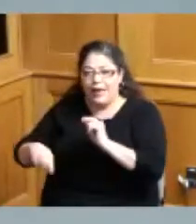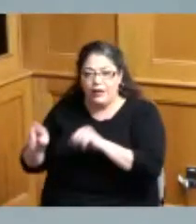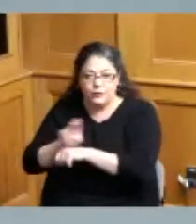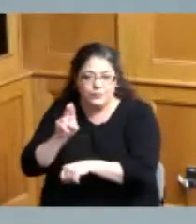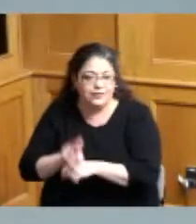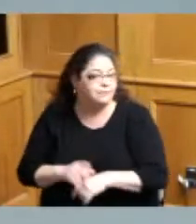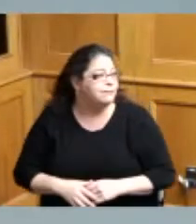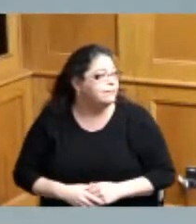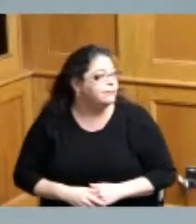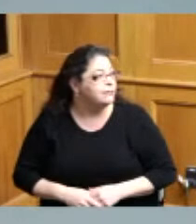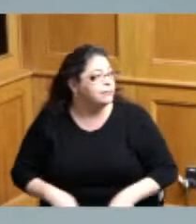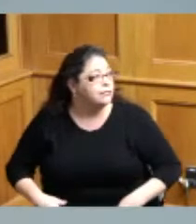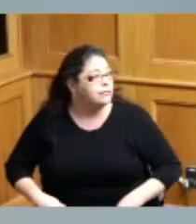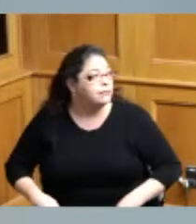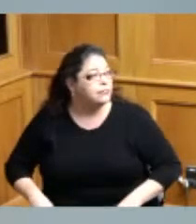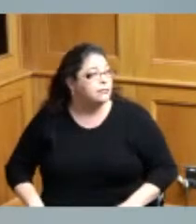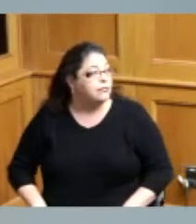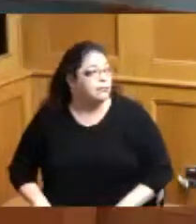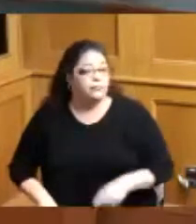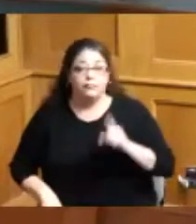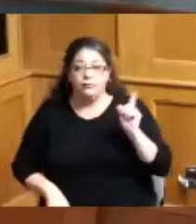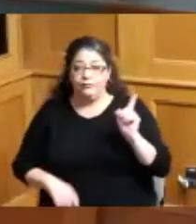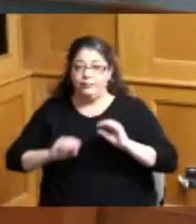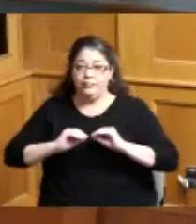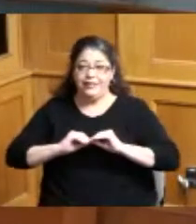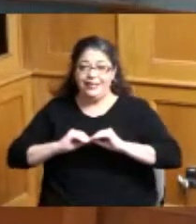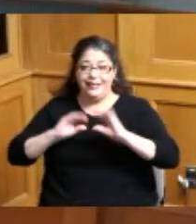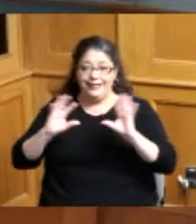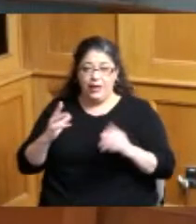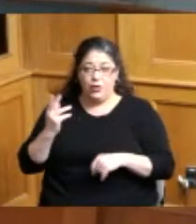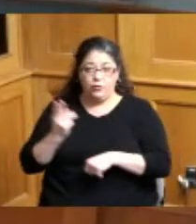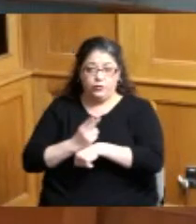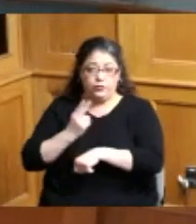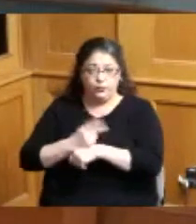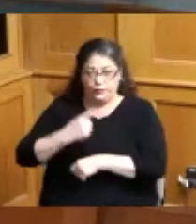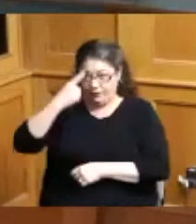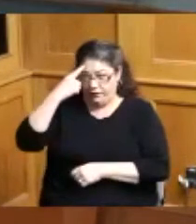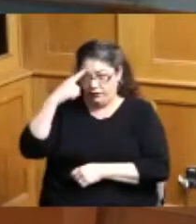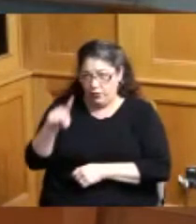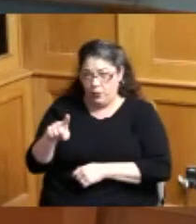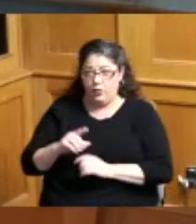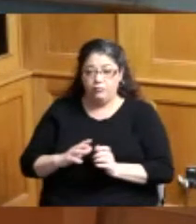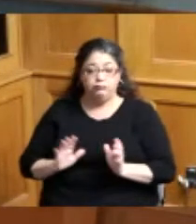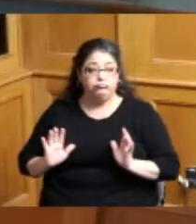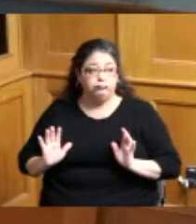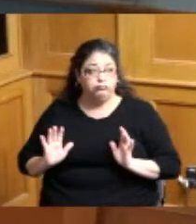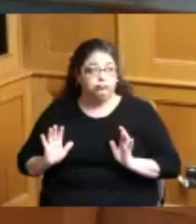well I mean it was very clear what they said they wanted to use it for and so I would you know if